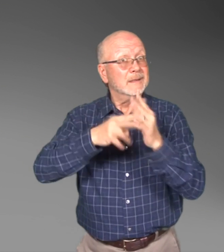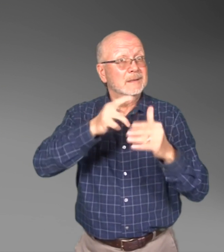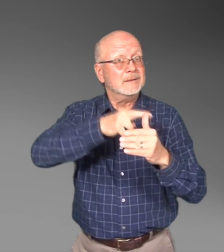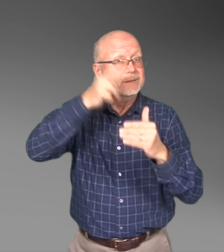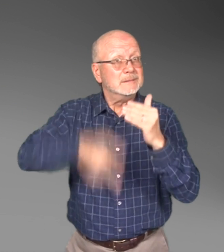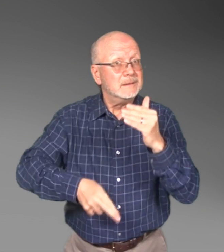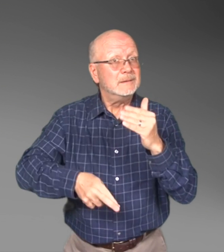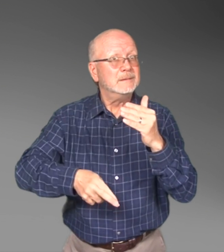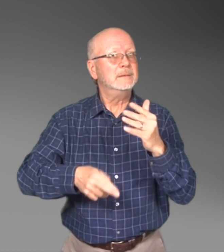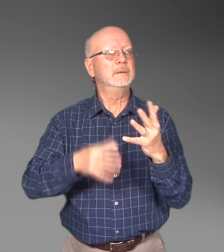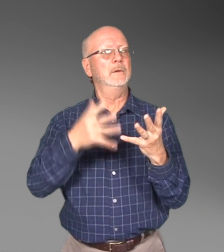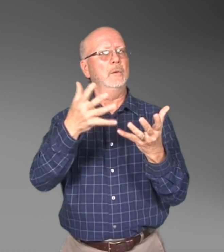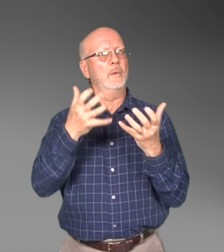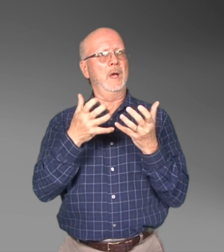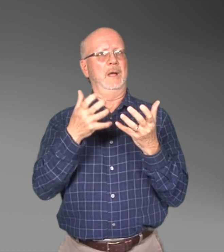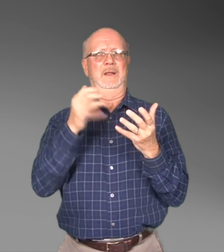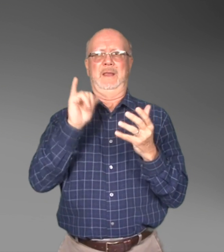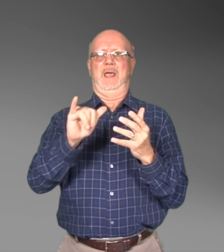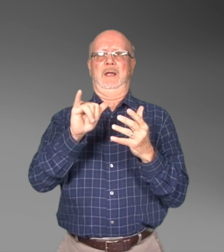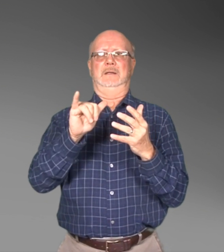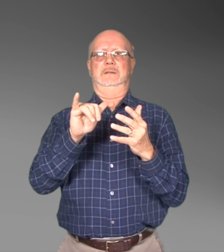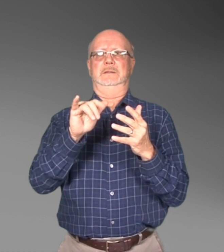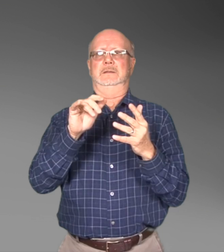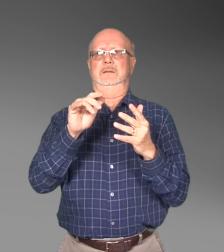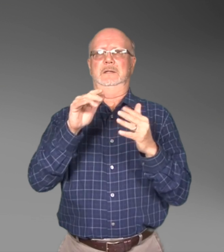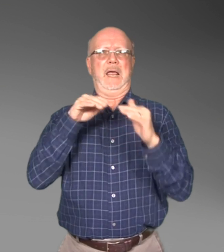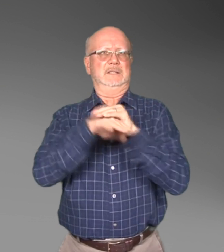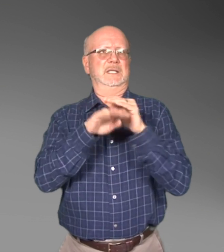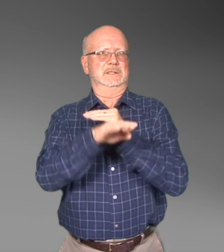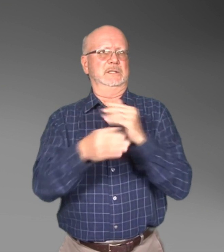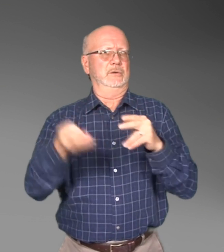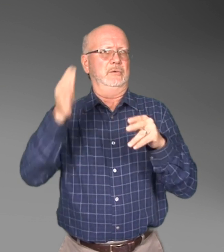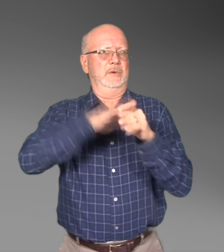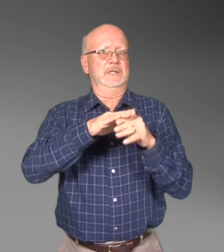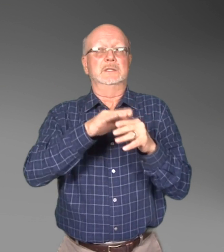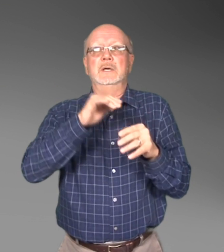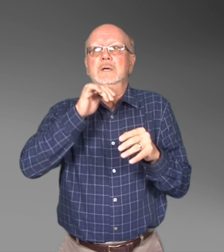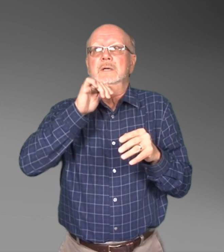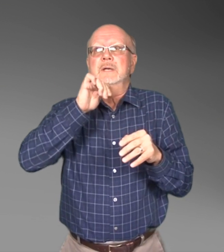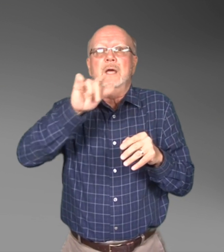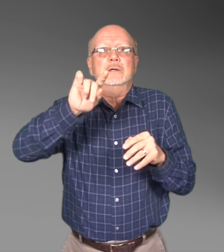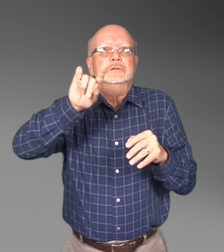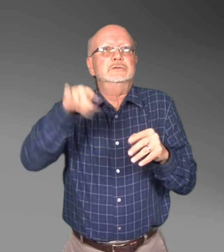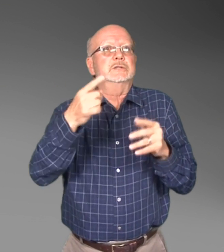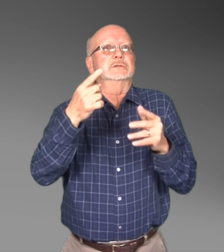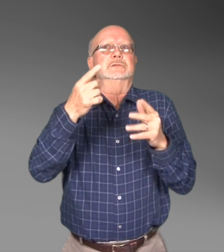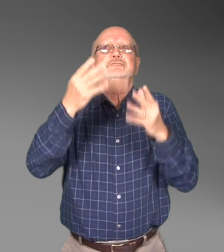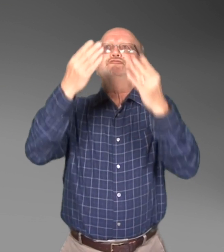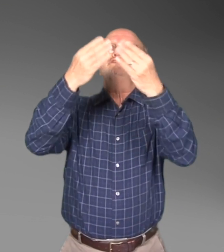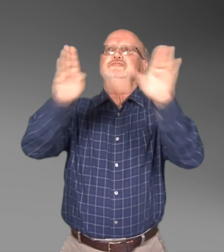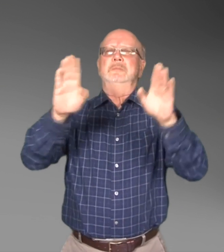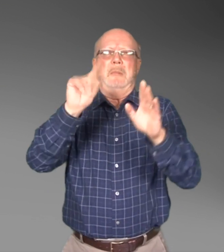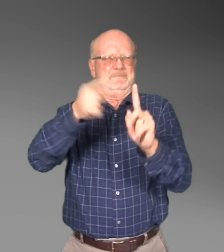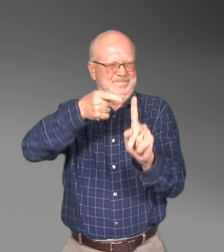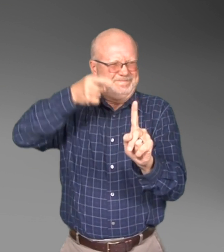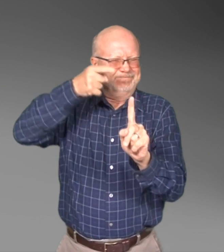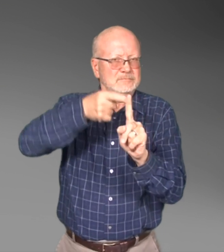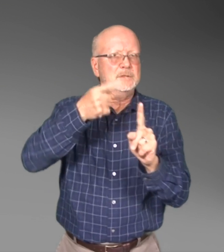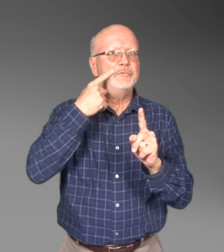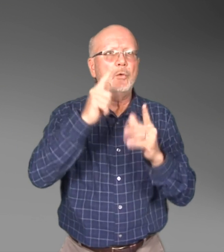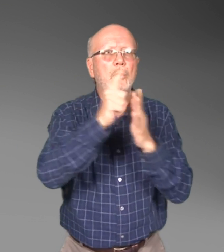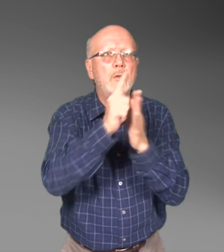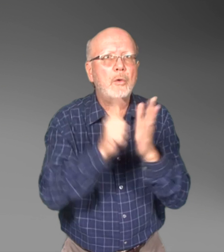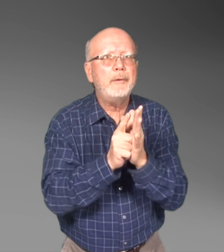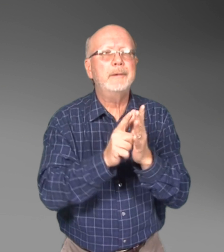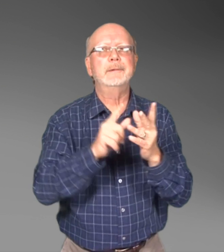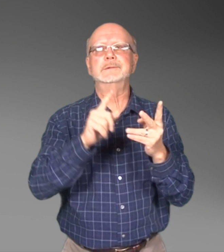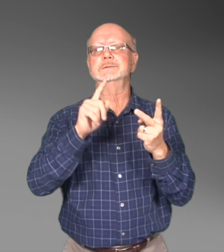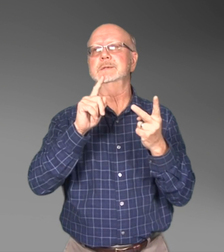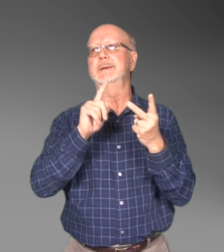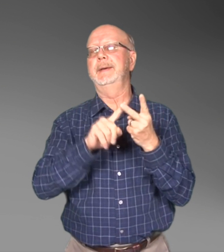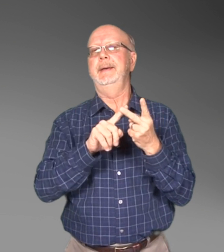The intended outcome is to increase access, in particular communication access to attorneys,